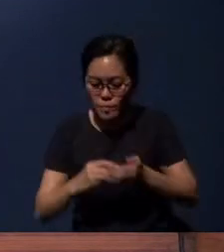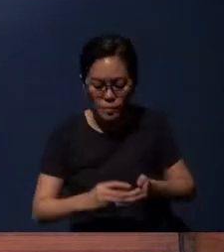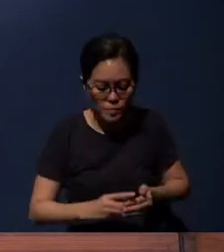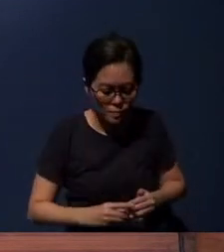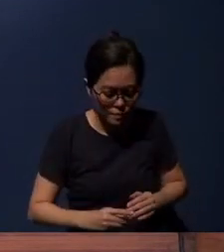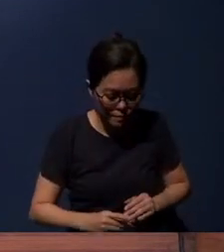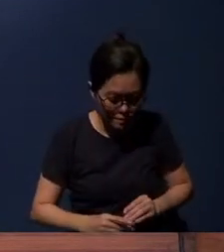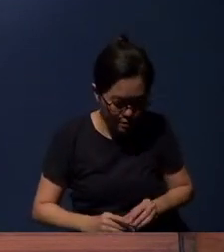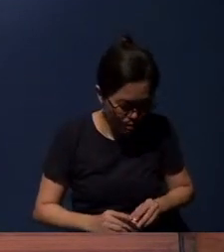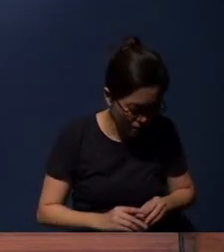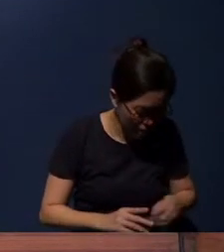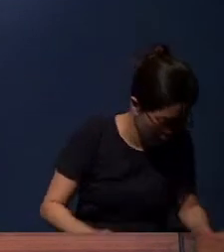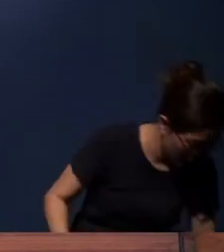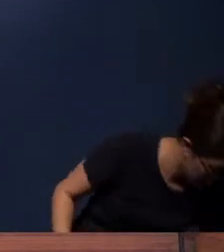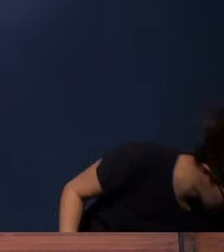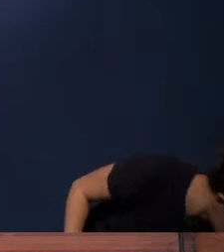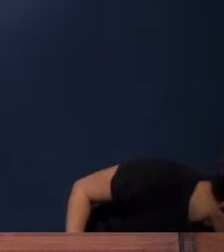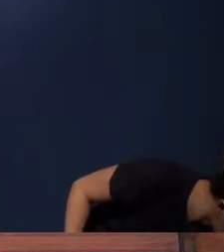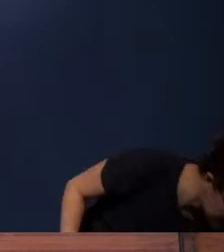Let’s pray.